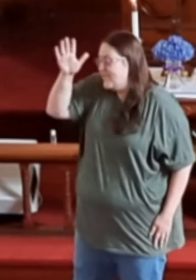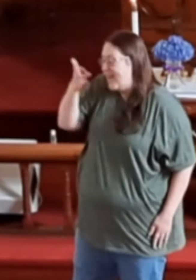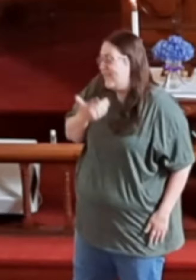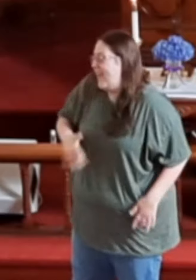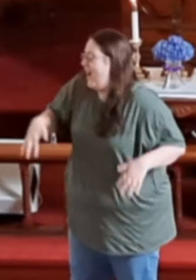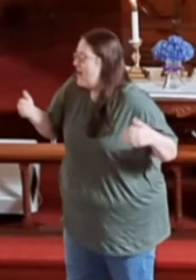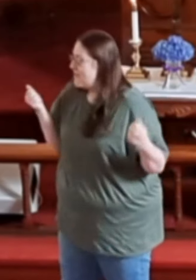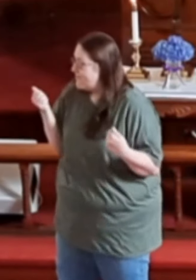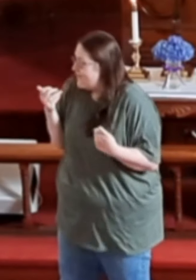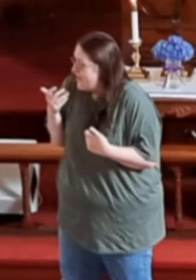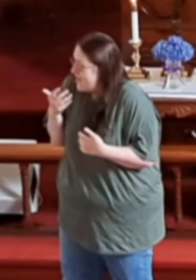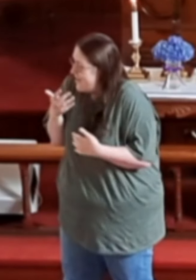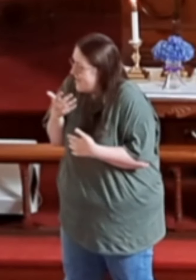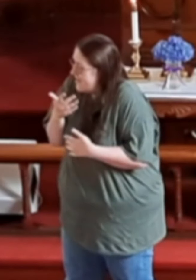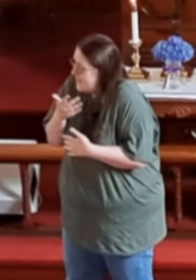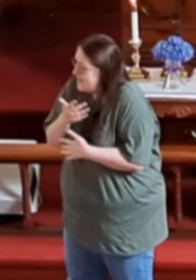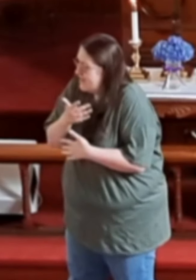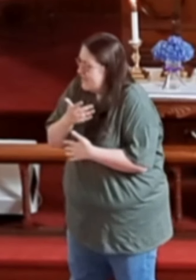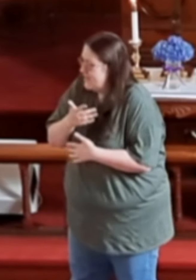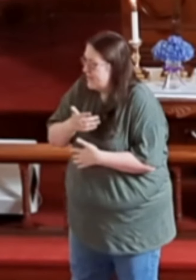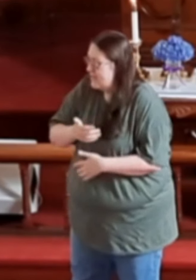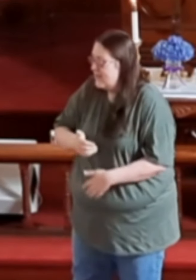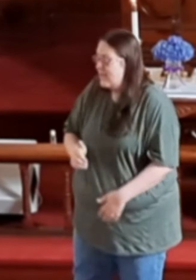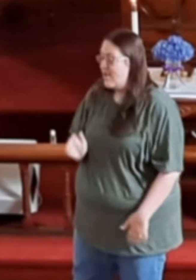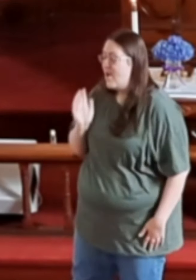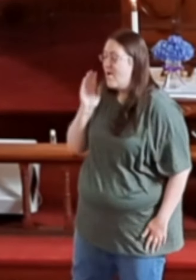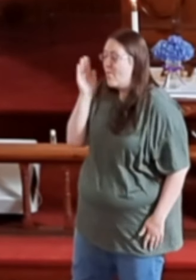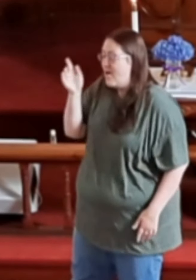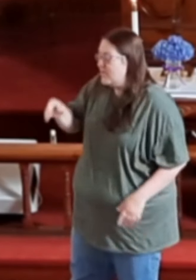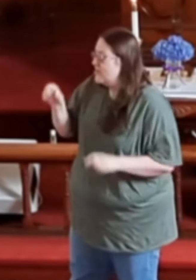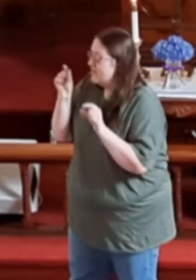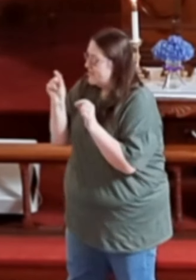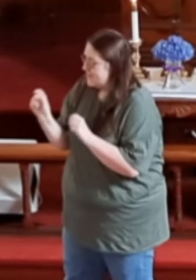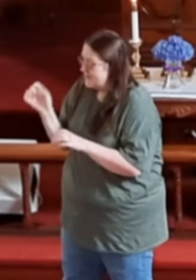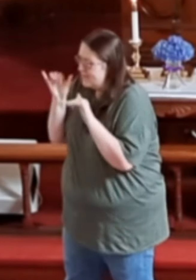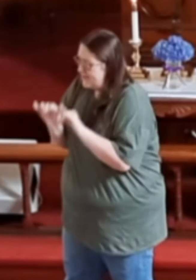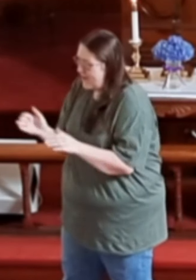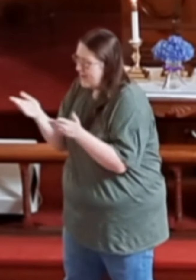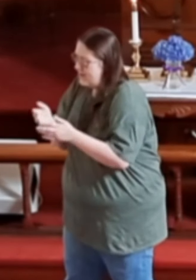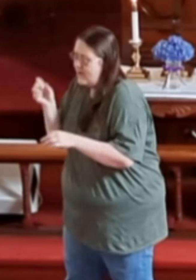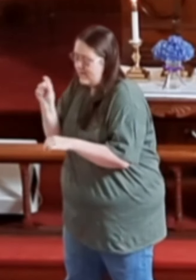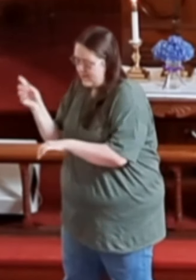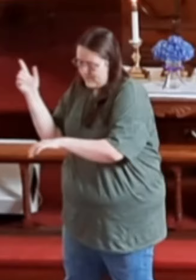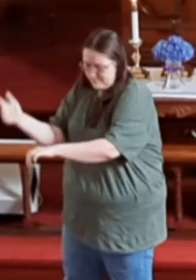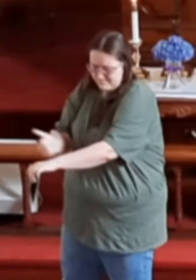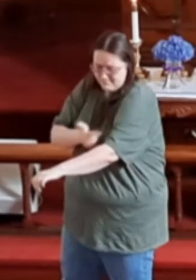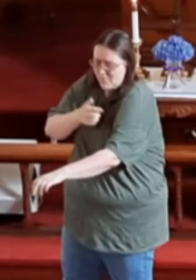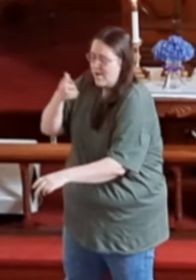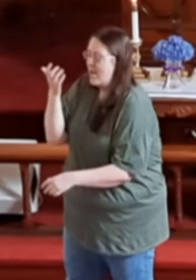Daddy, I'm afraid Won't you stay a little while